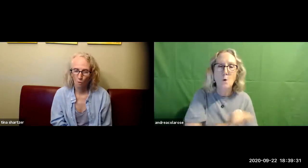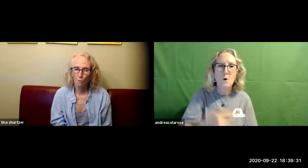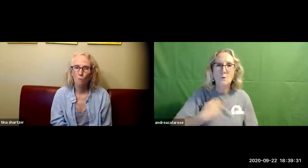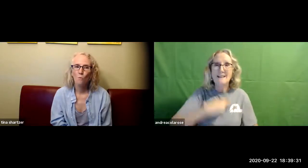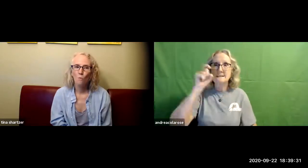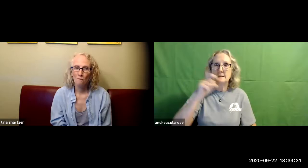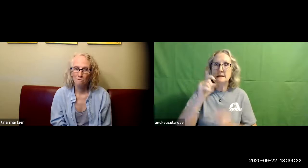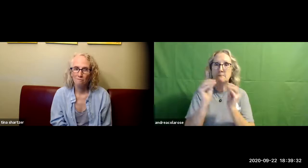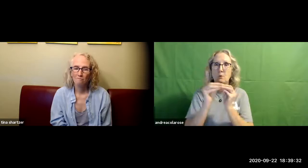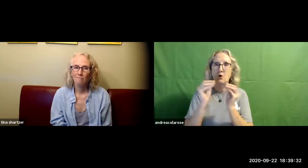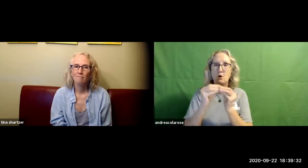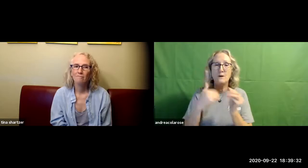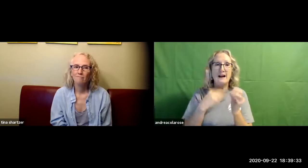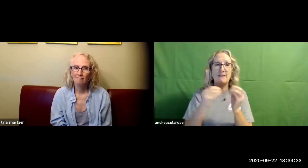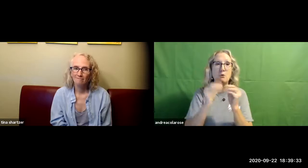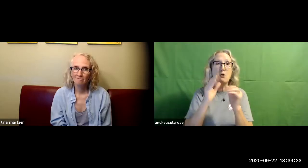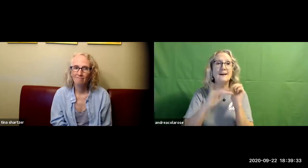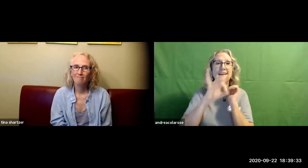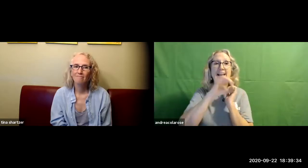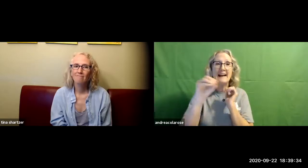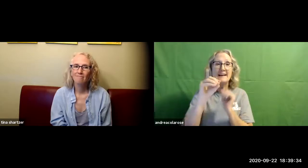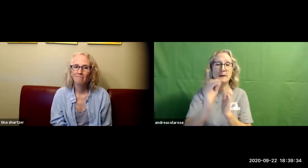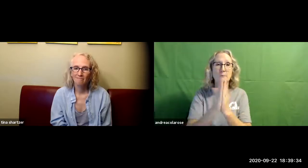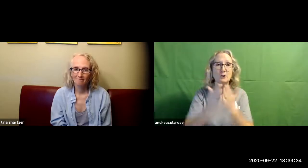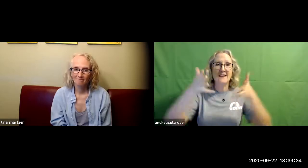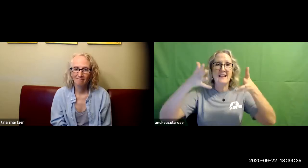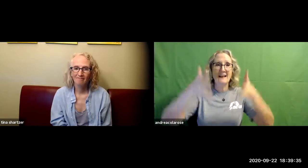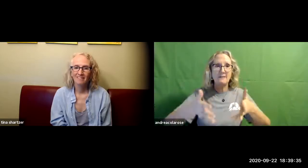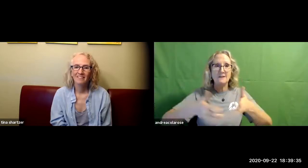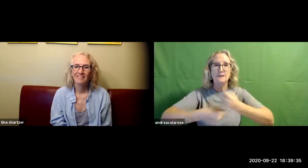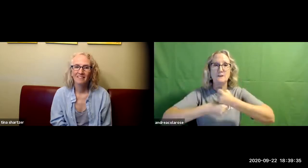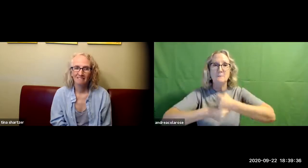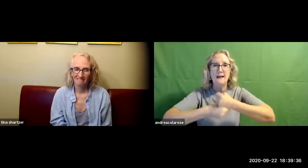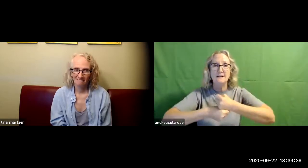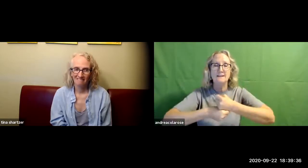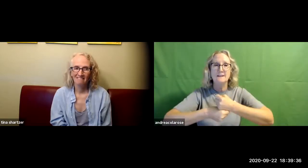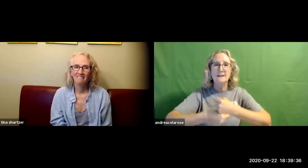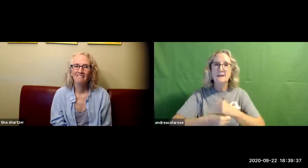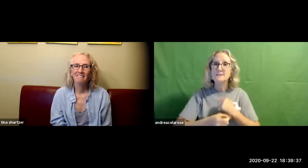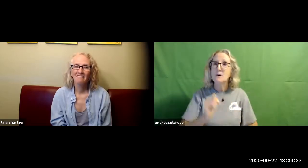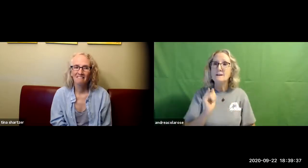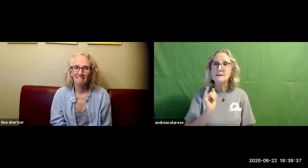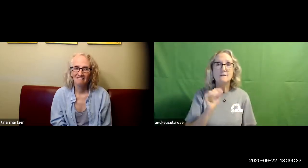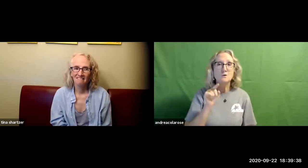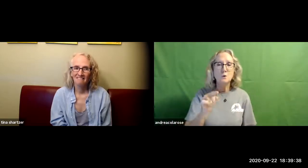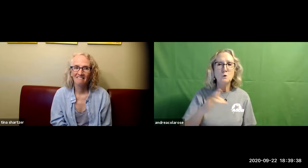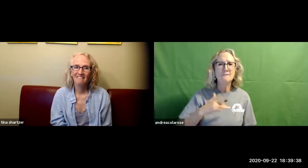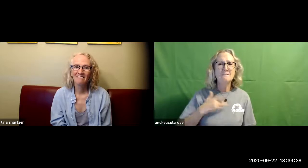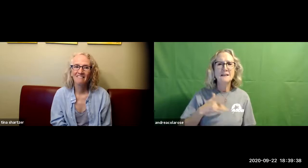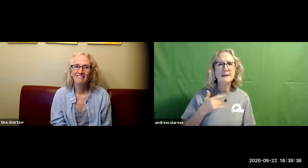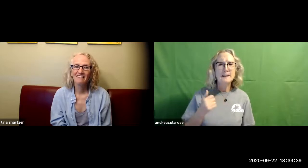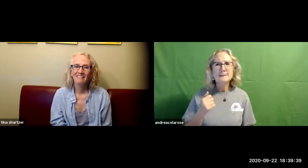but that's not enough we need more